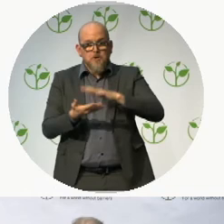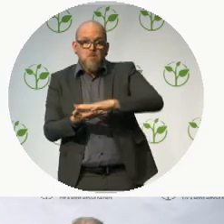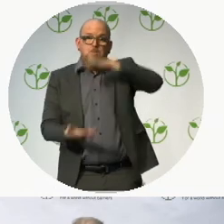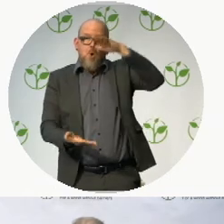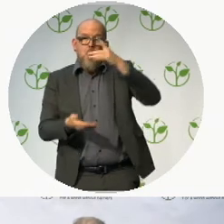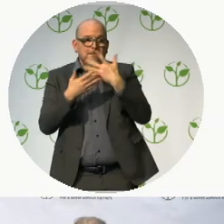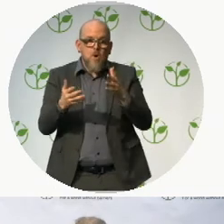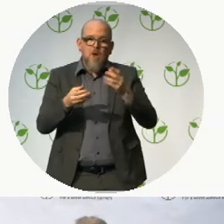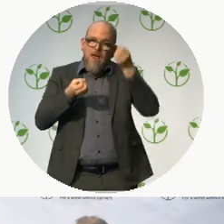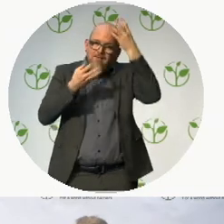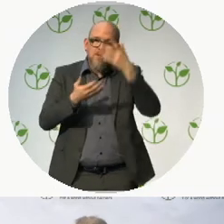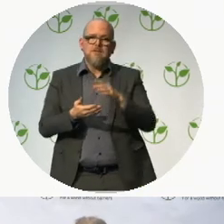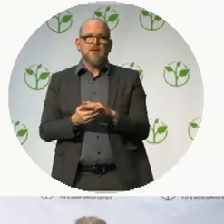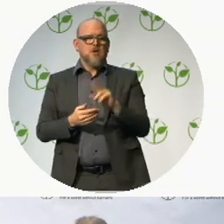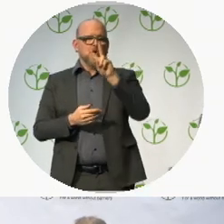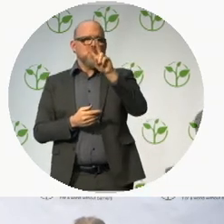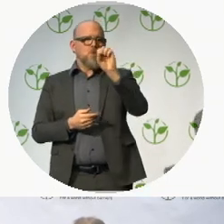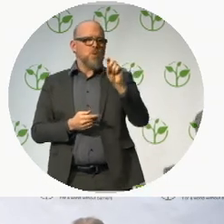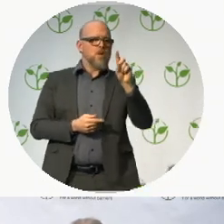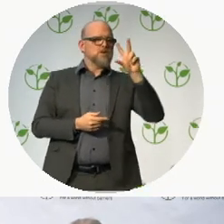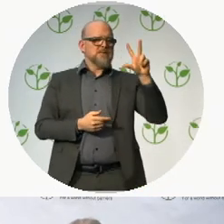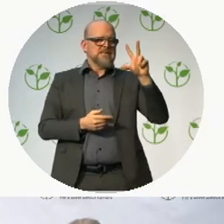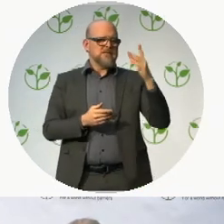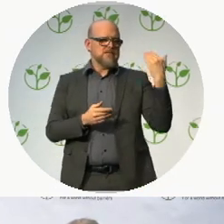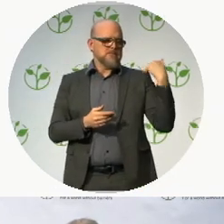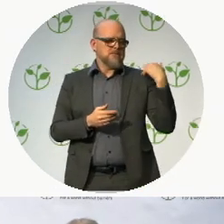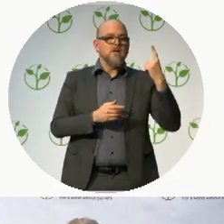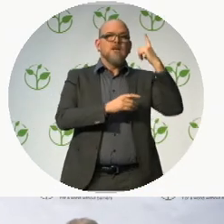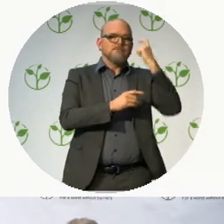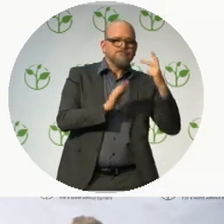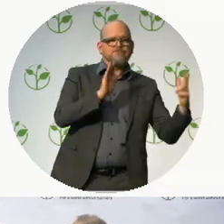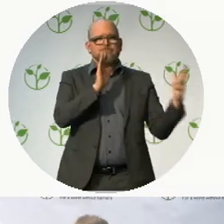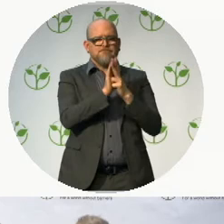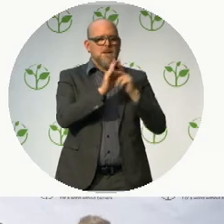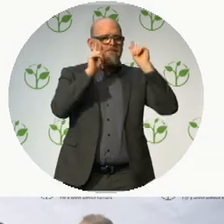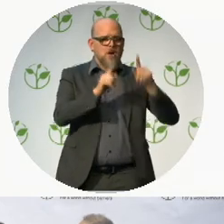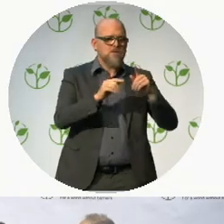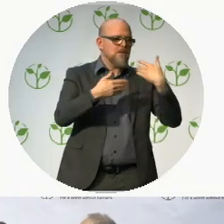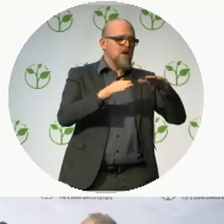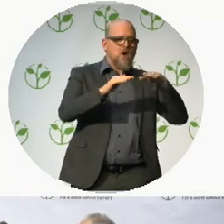The Treaty allows for copyright exceptions to facilitate the creation of accessible versions ...